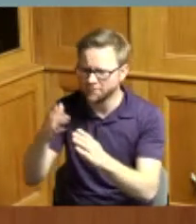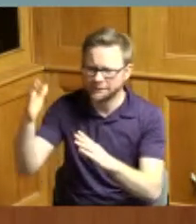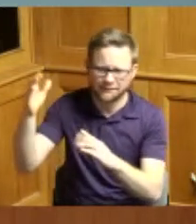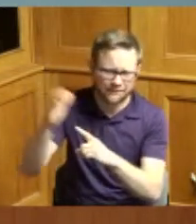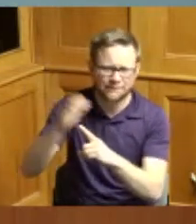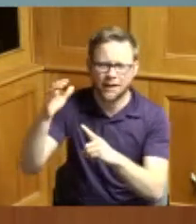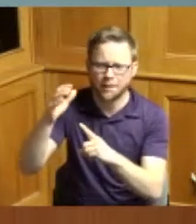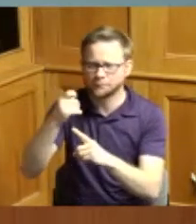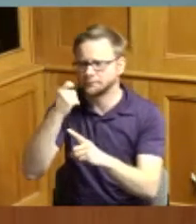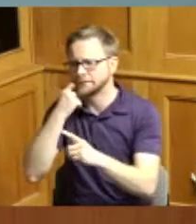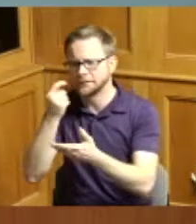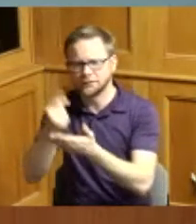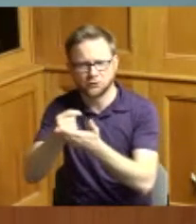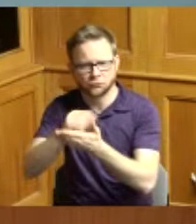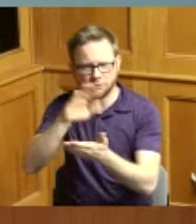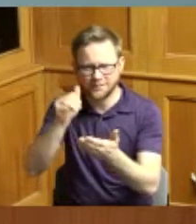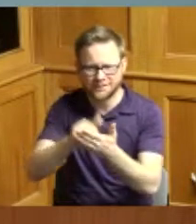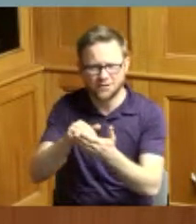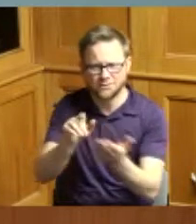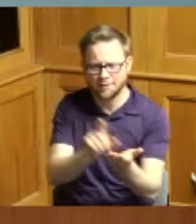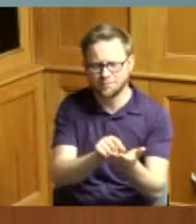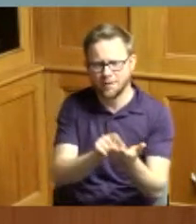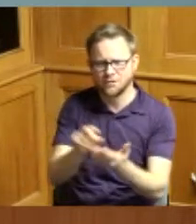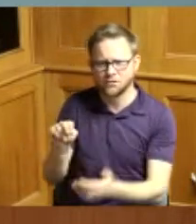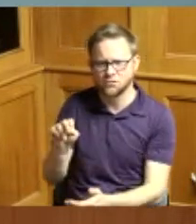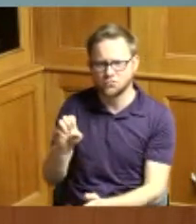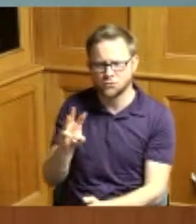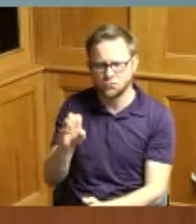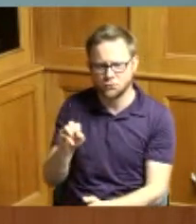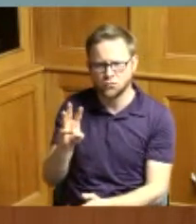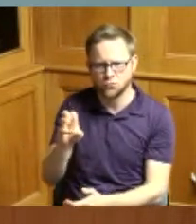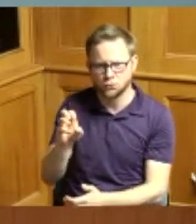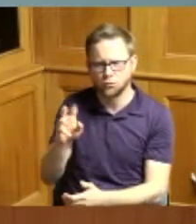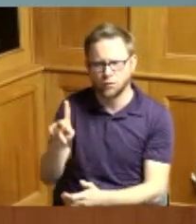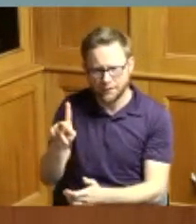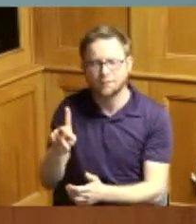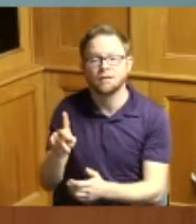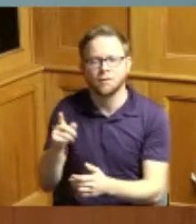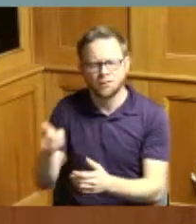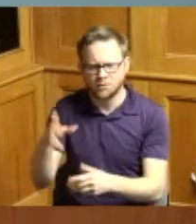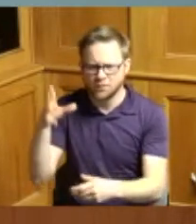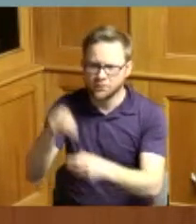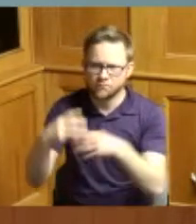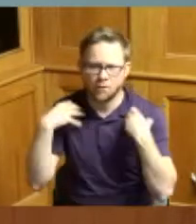by Newsweek and whereas Mr Boyd has been in the healthcare industry for more than 27 years with